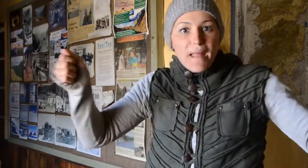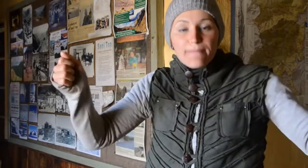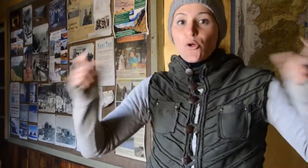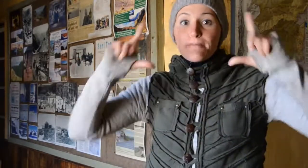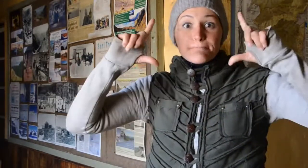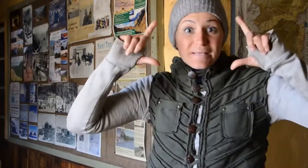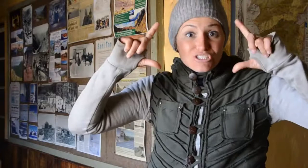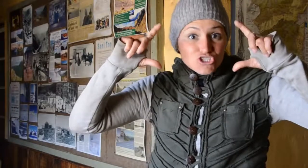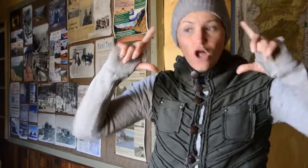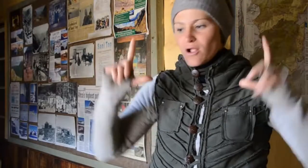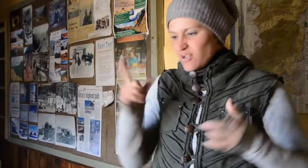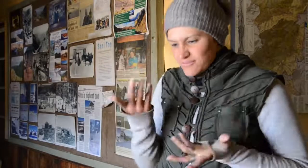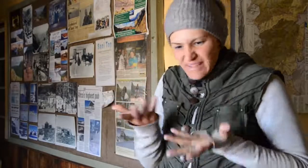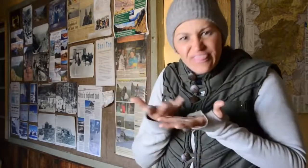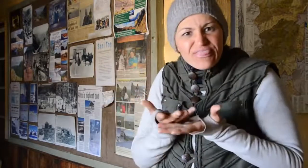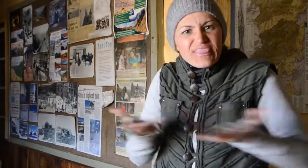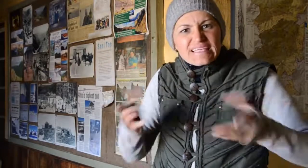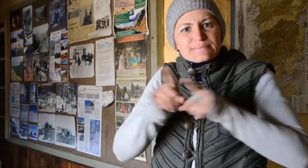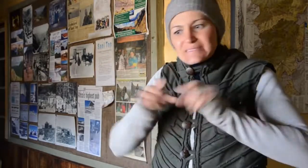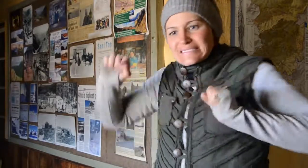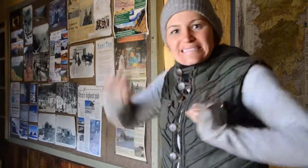from the newspapers, photos and things such as